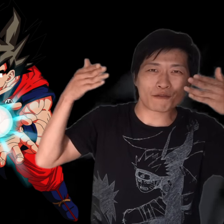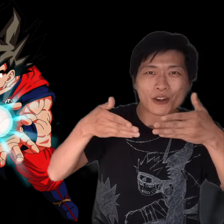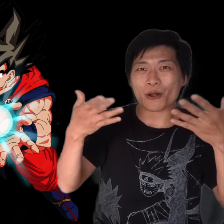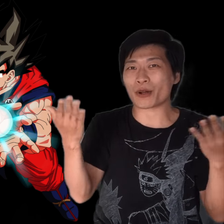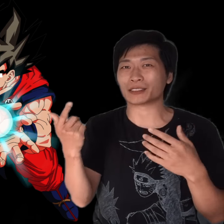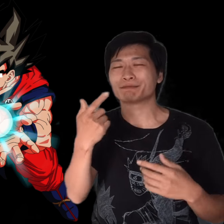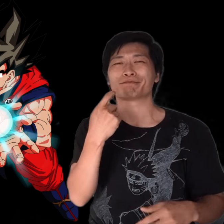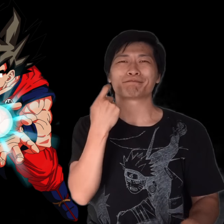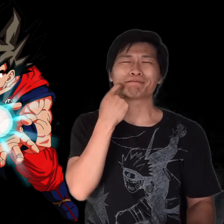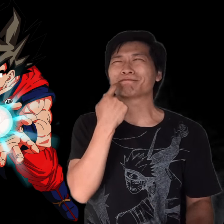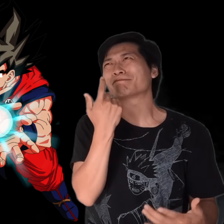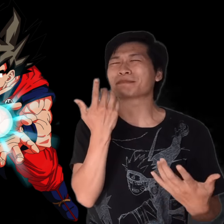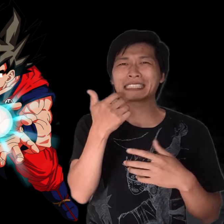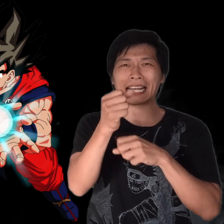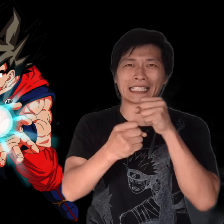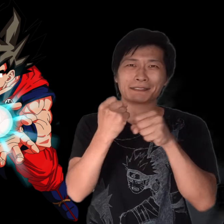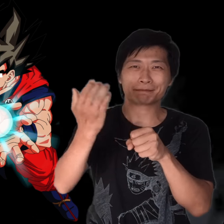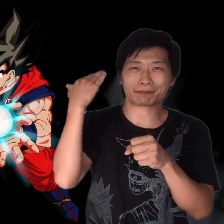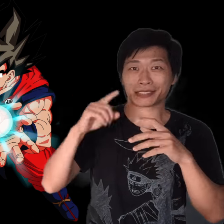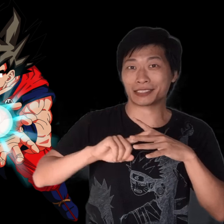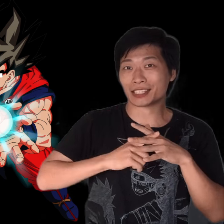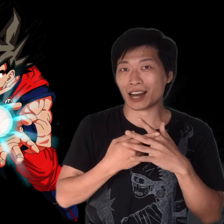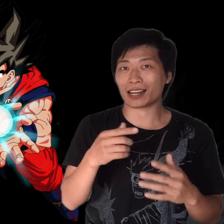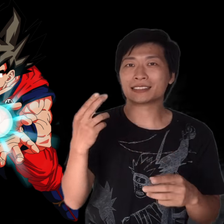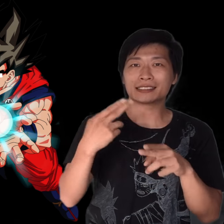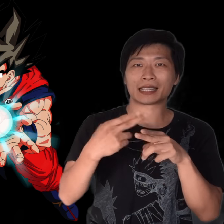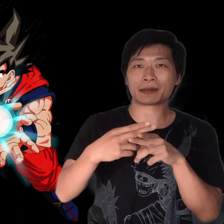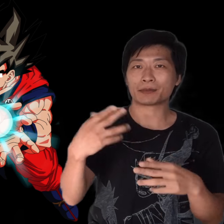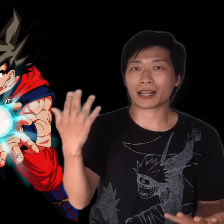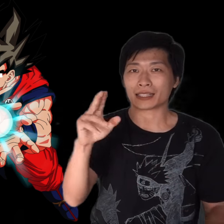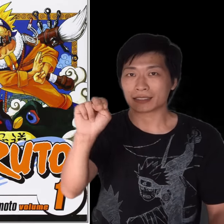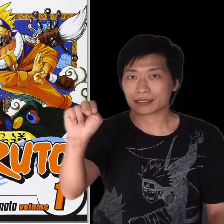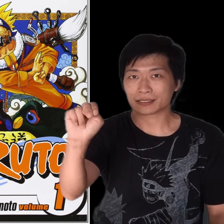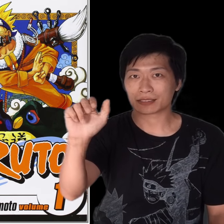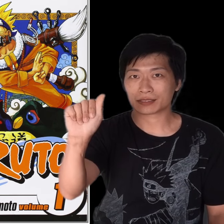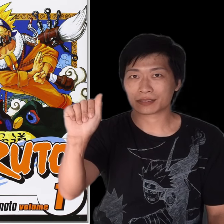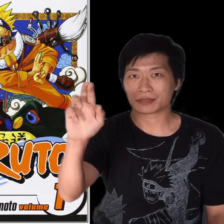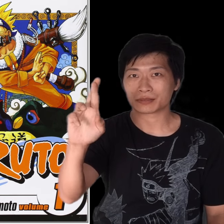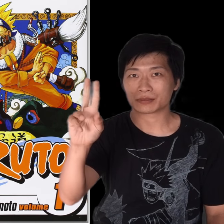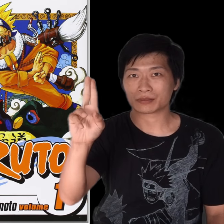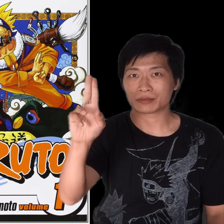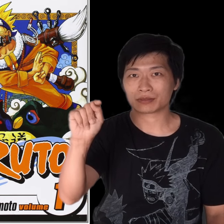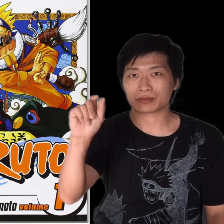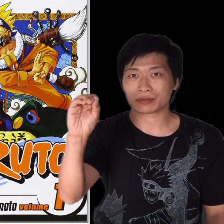I’ll focus on a 10 year old Anime called “NARUTO”